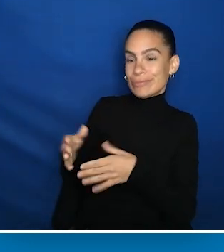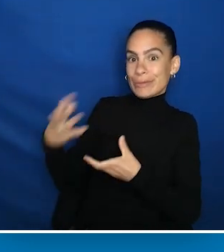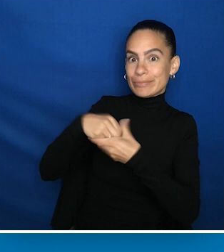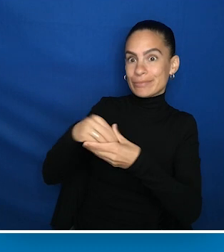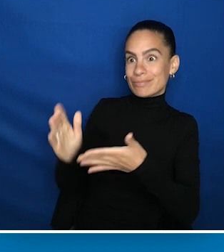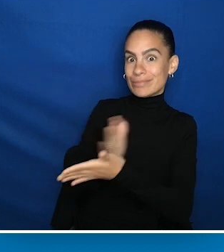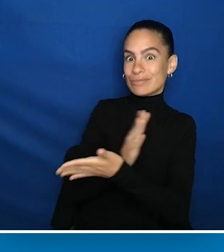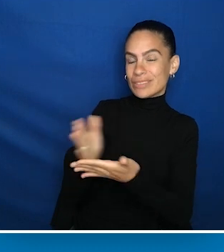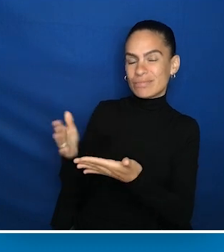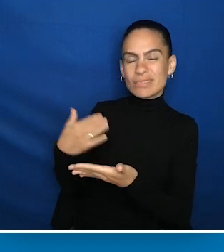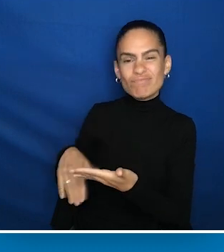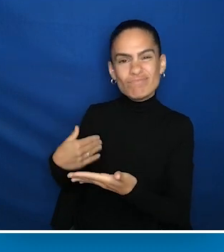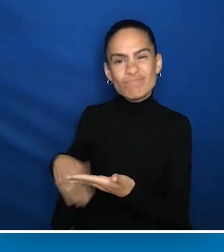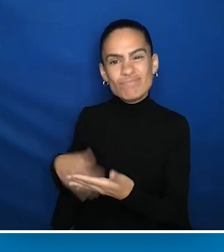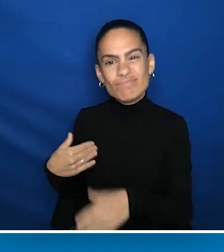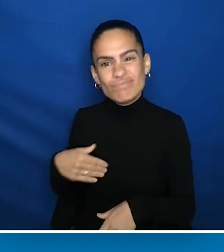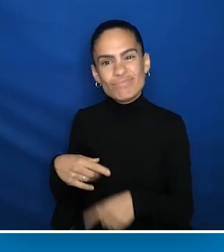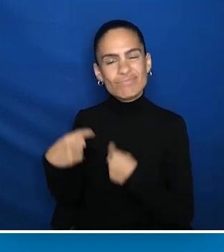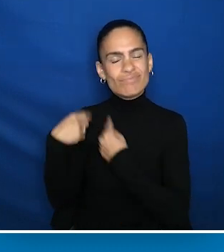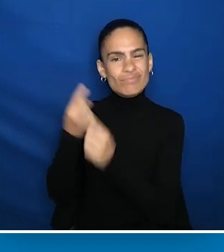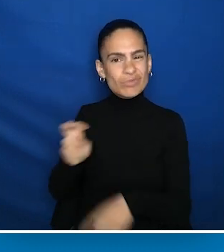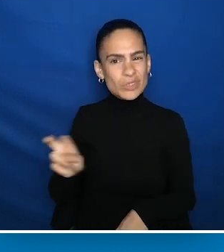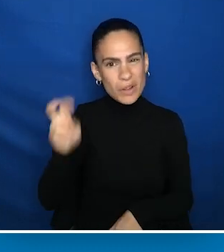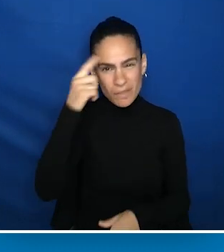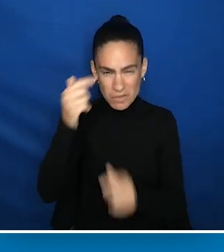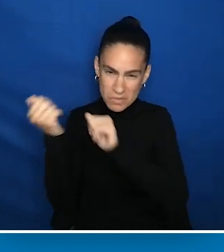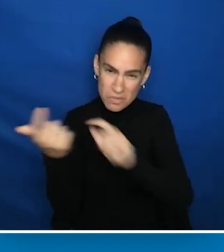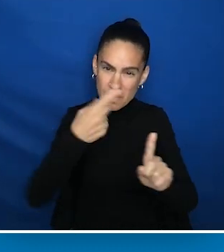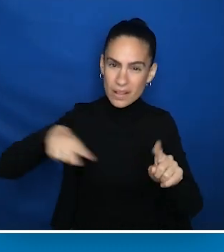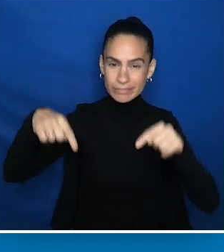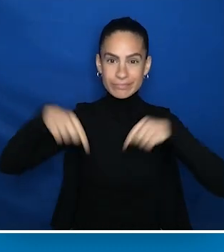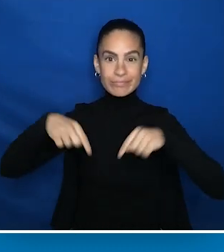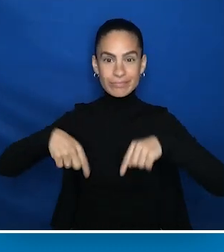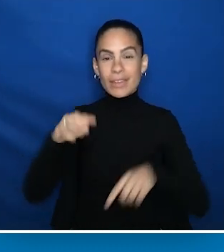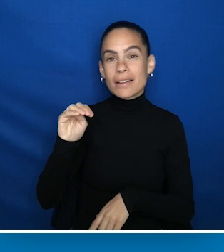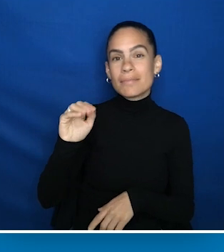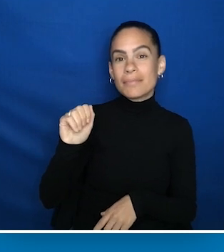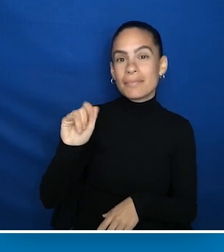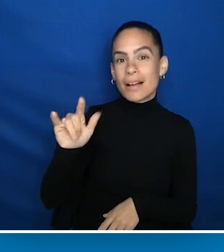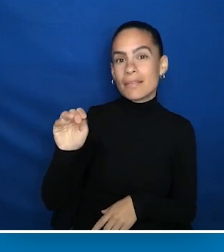and it's been quite a journey for for all of us here at Mailman Center.